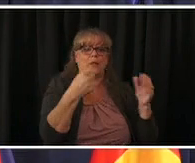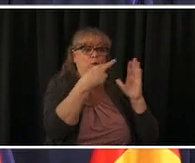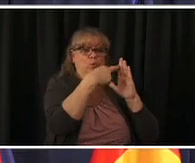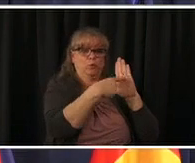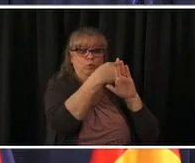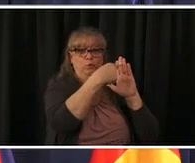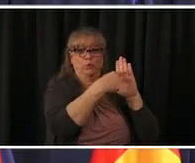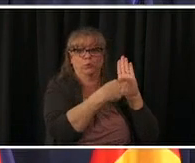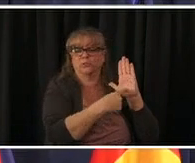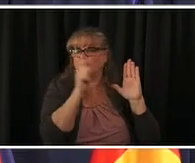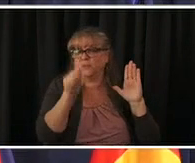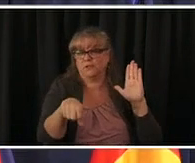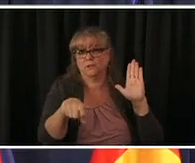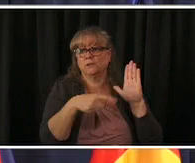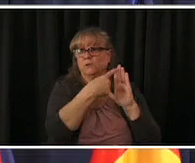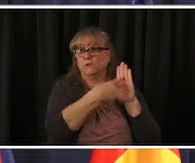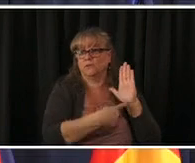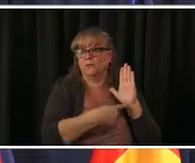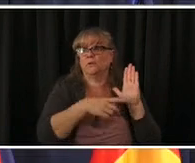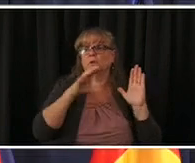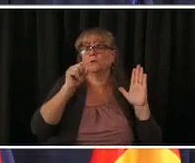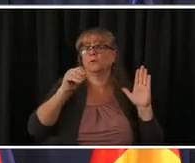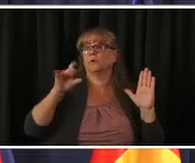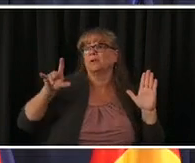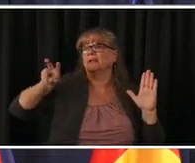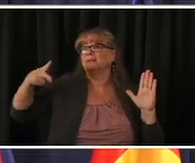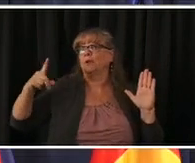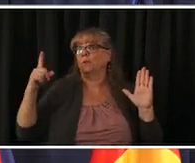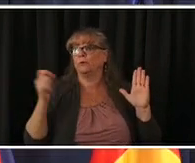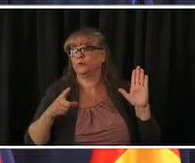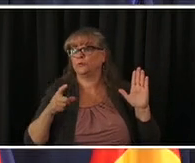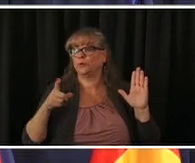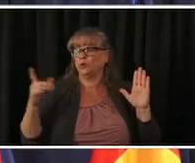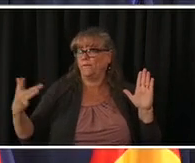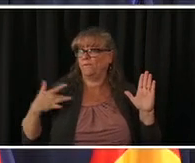a need for people to prove that they've been vaccinated in order to say enter a restaurant